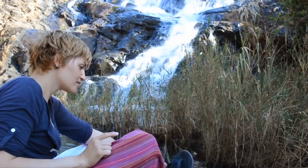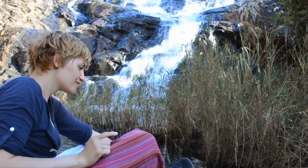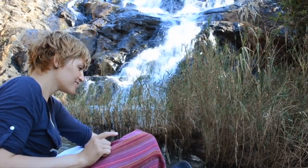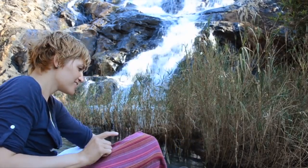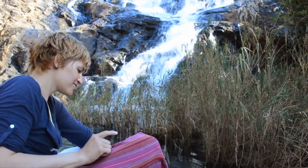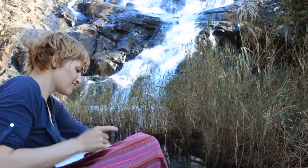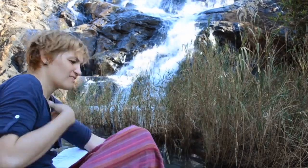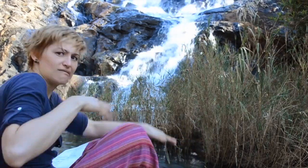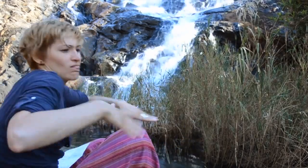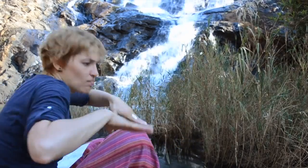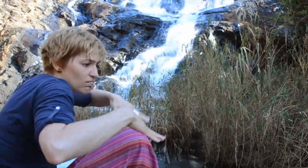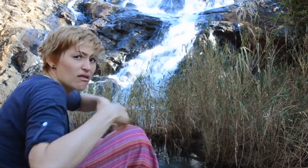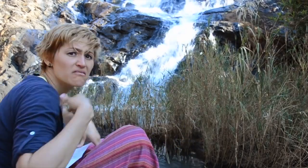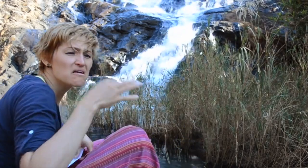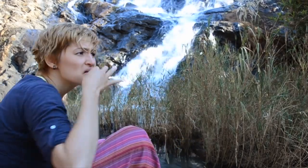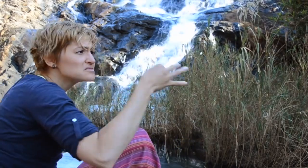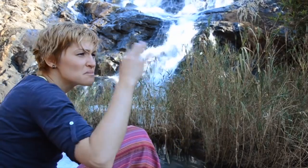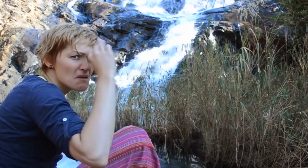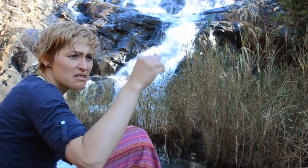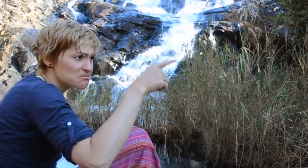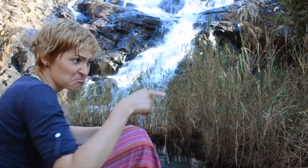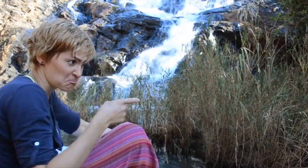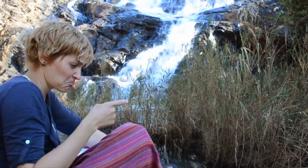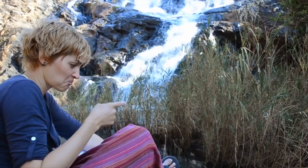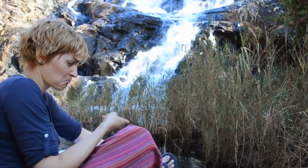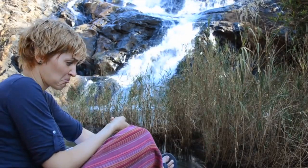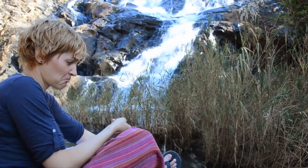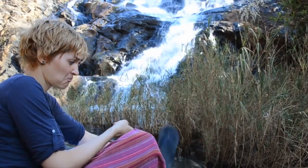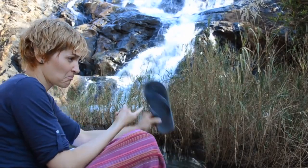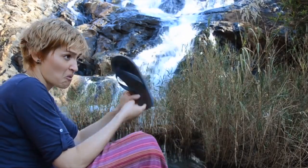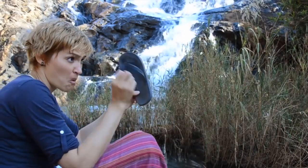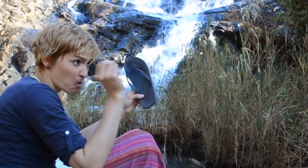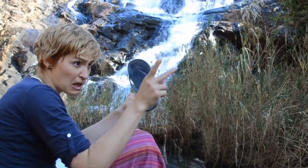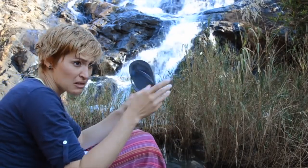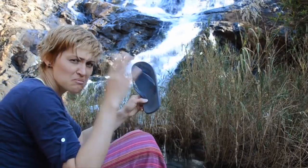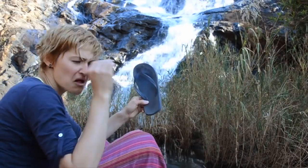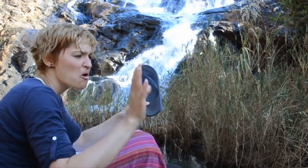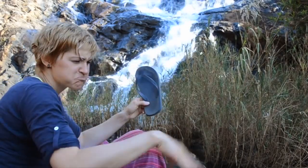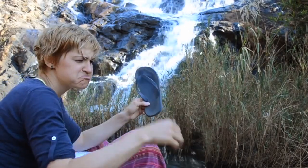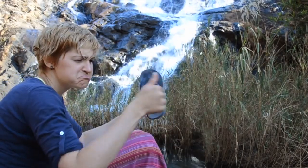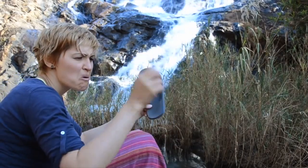kind of shoes. It was awkward walking in those shoes. I asked the man if it was fine to wear those shoes.